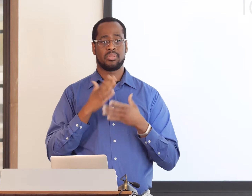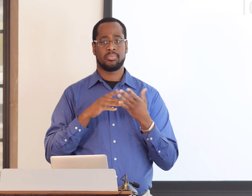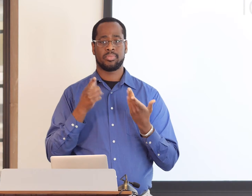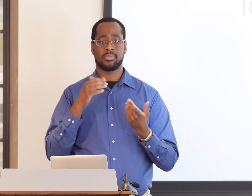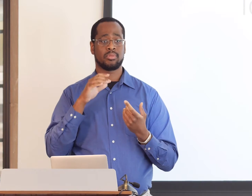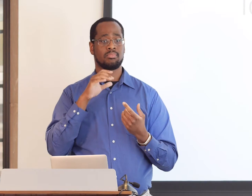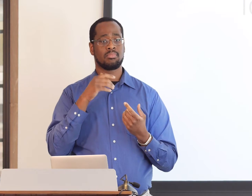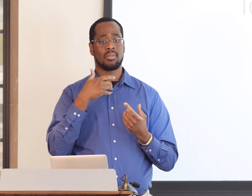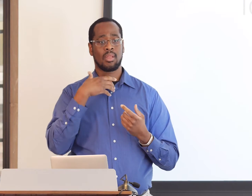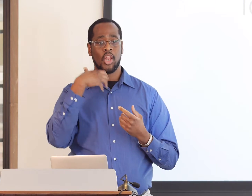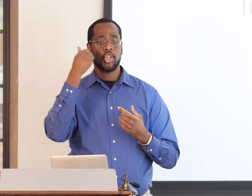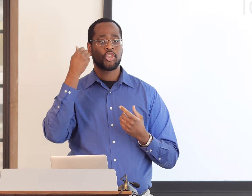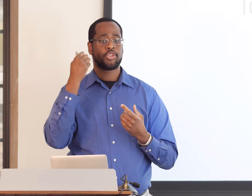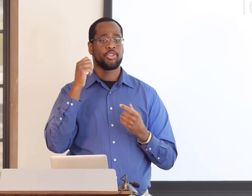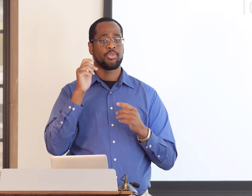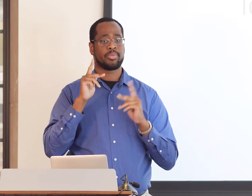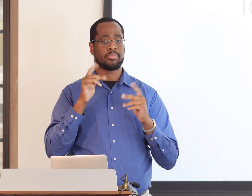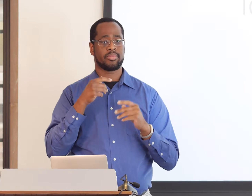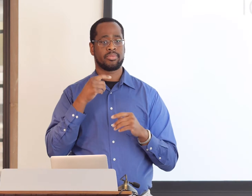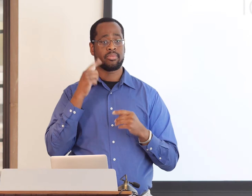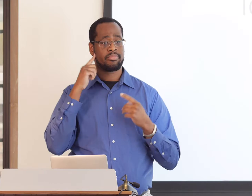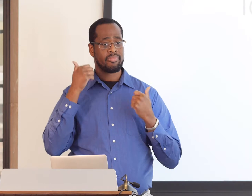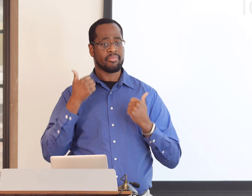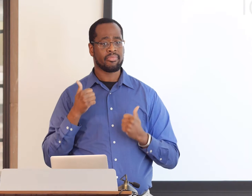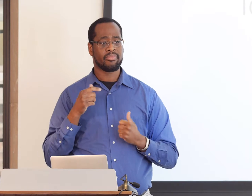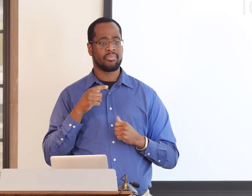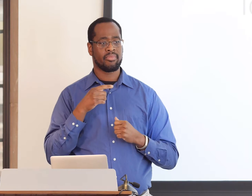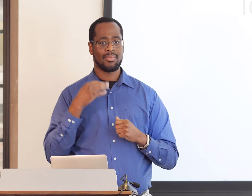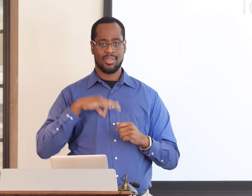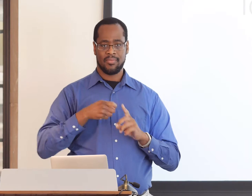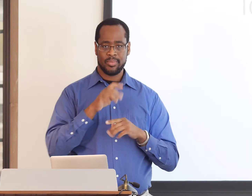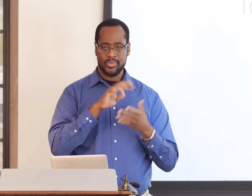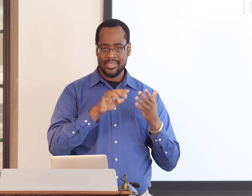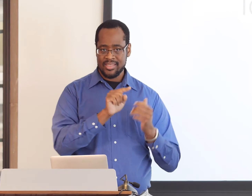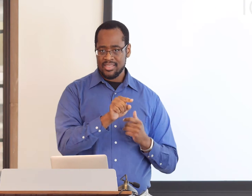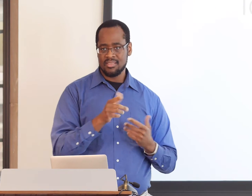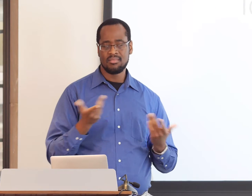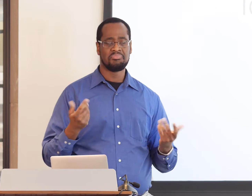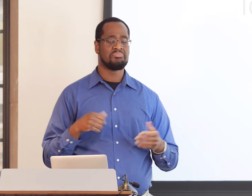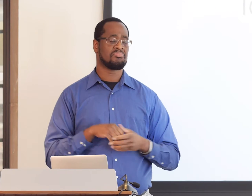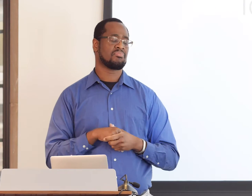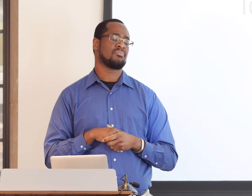and learn new words. And there are elderly people in the community who are losing their hearing,